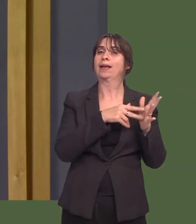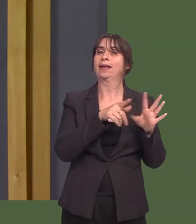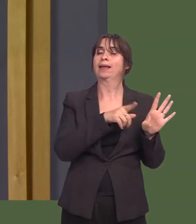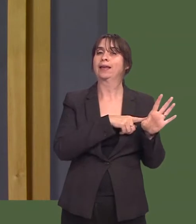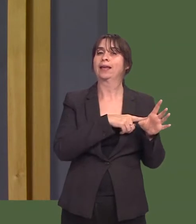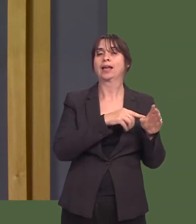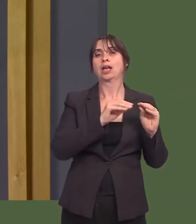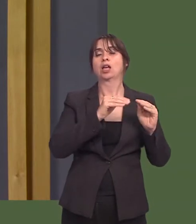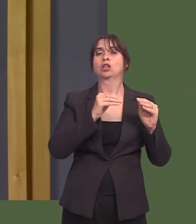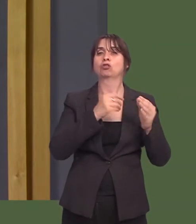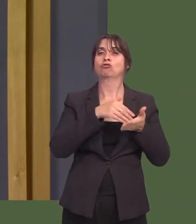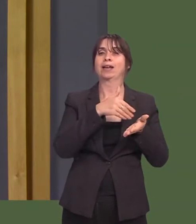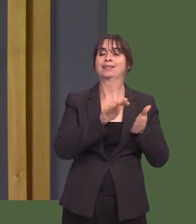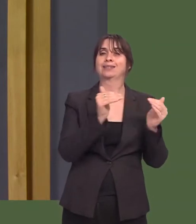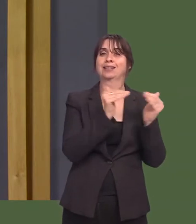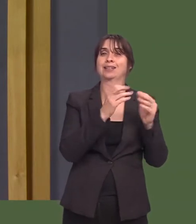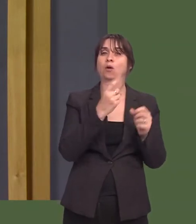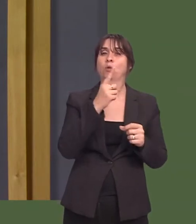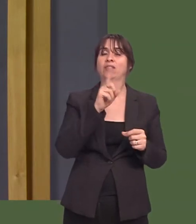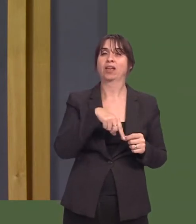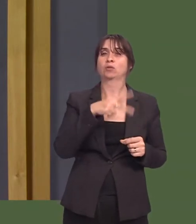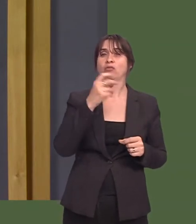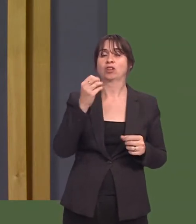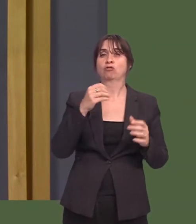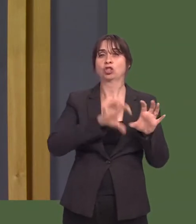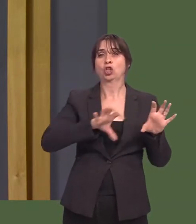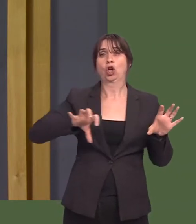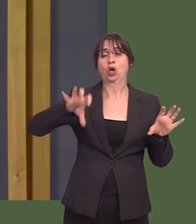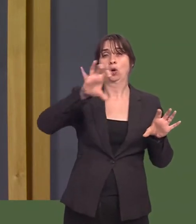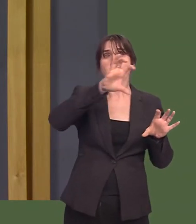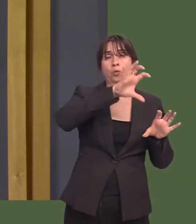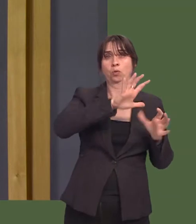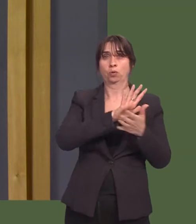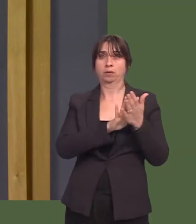over 1,300 zones, including the entire community of Trefriw.